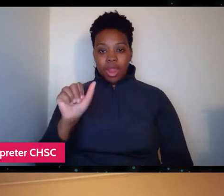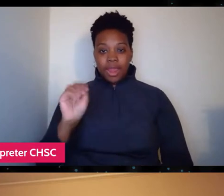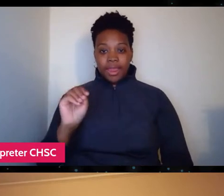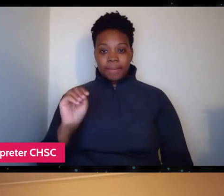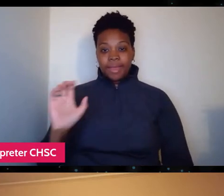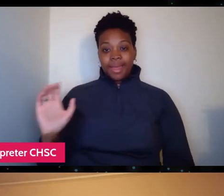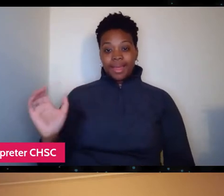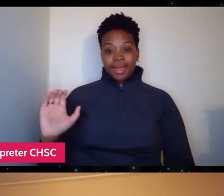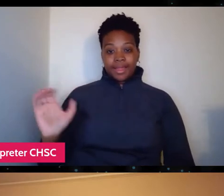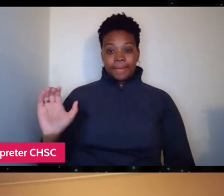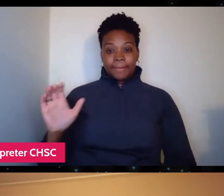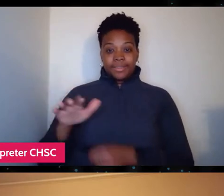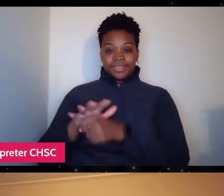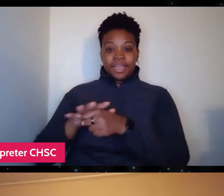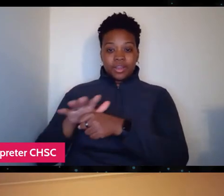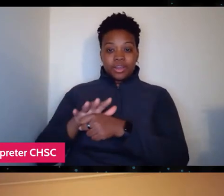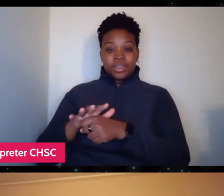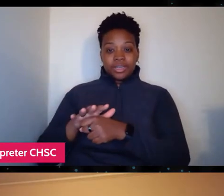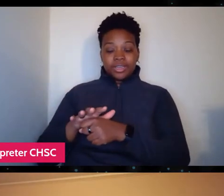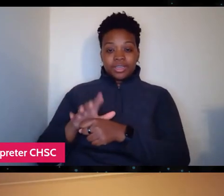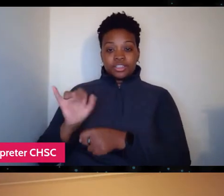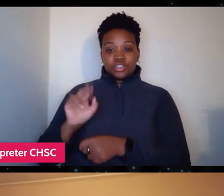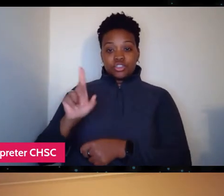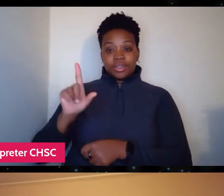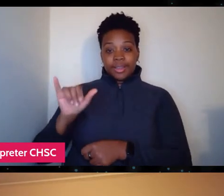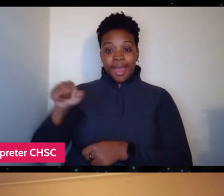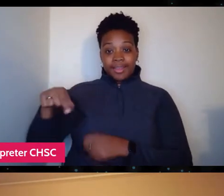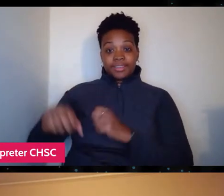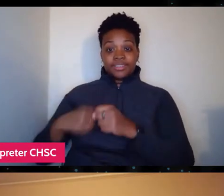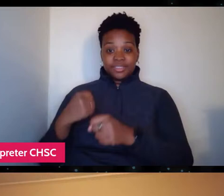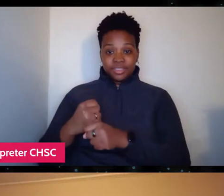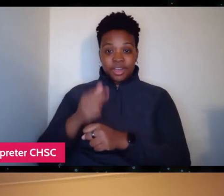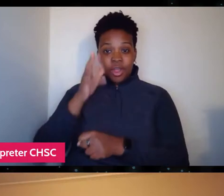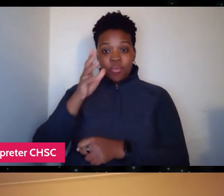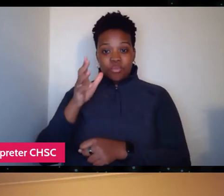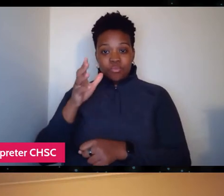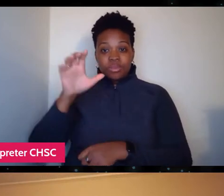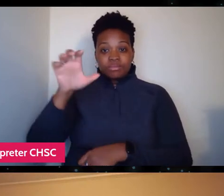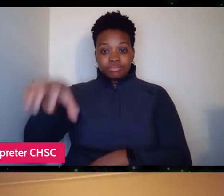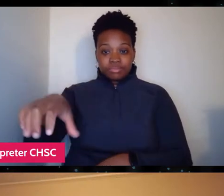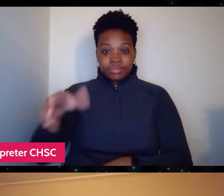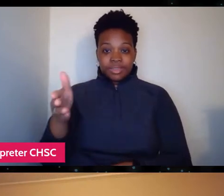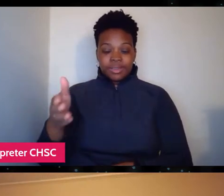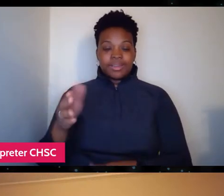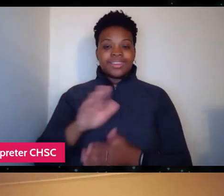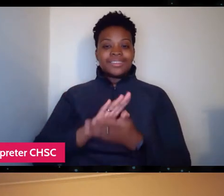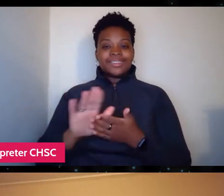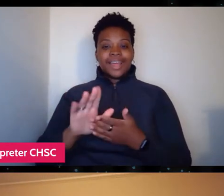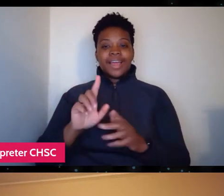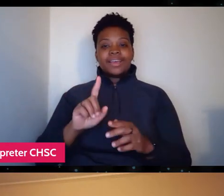in July this year. So it's a nice long standing connection to Ohio